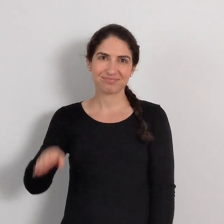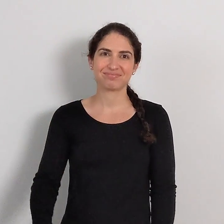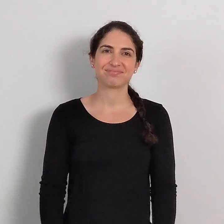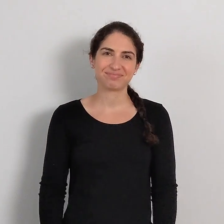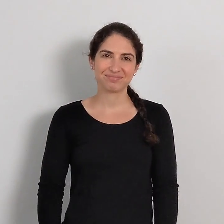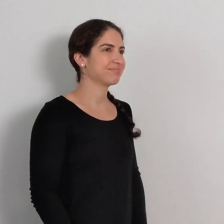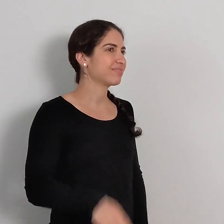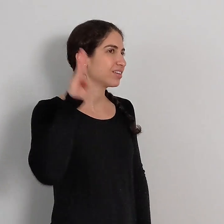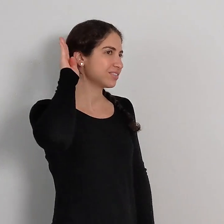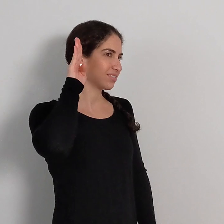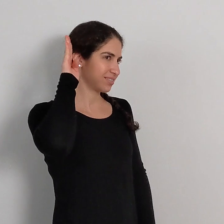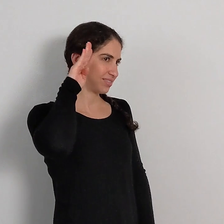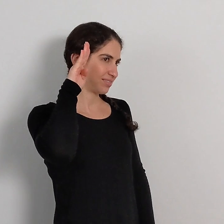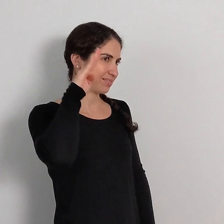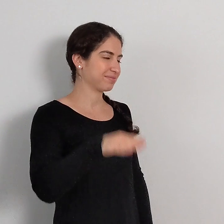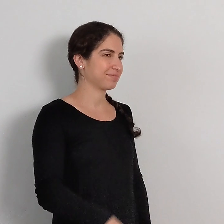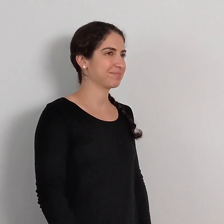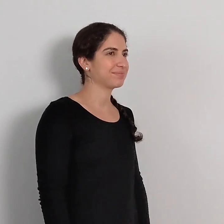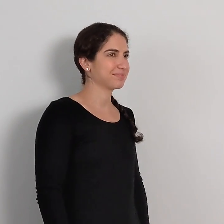DOG